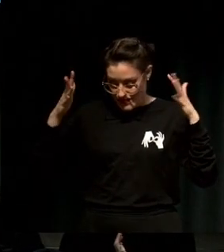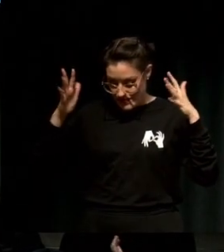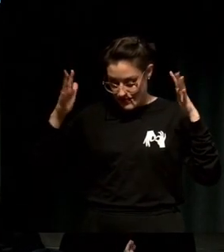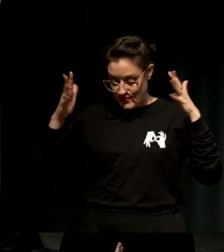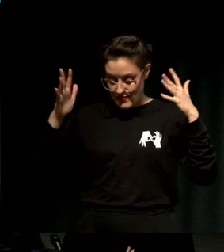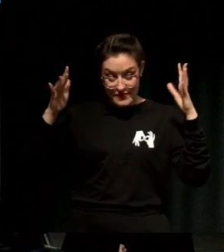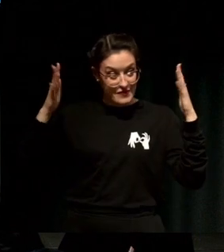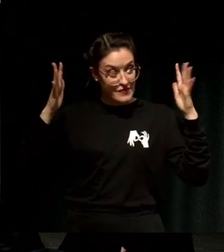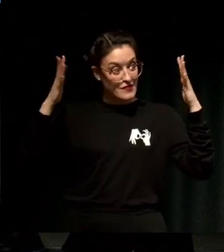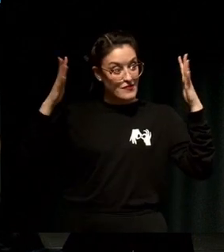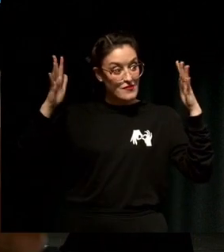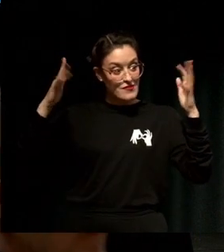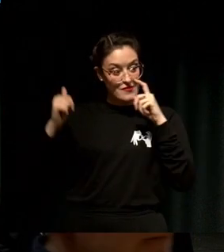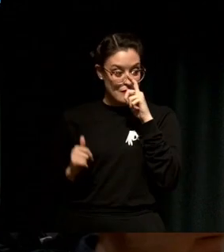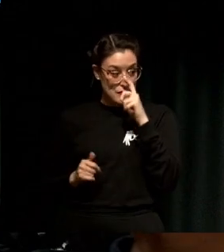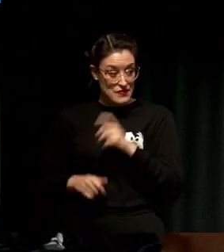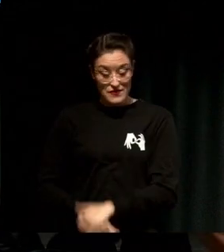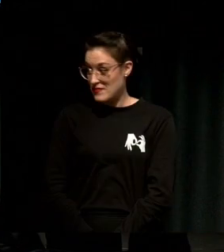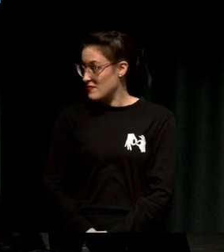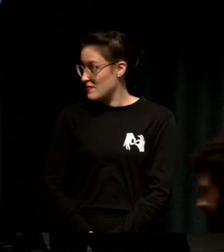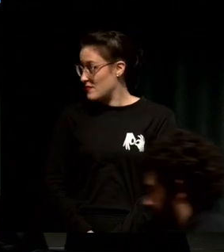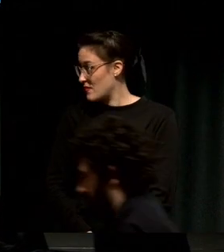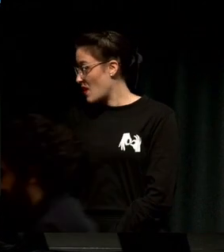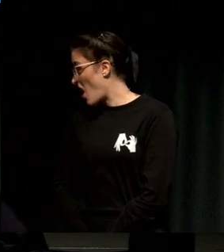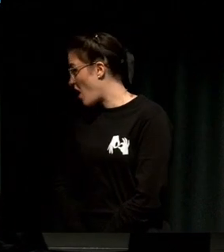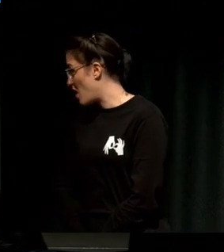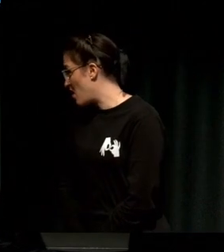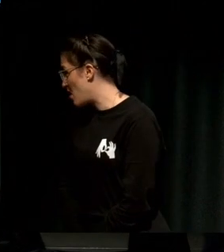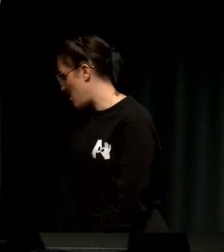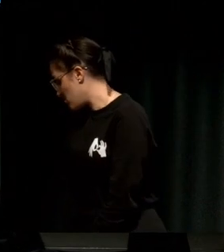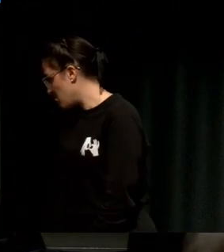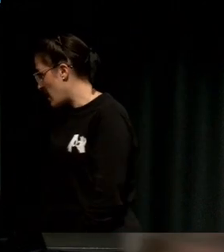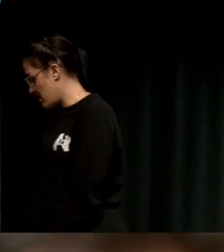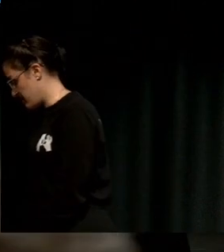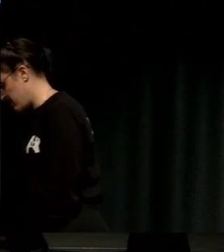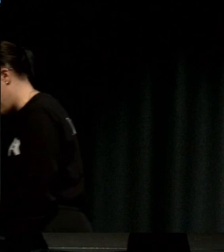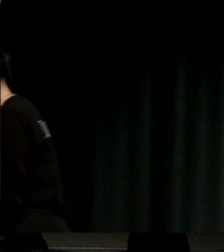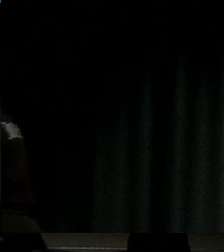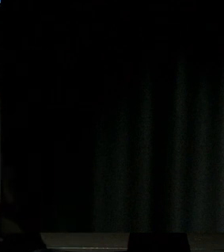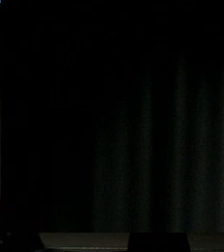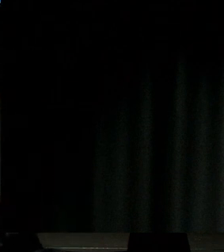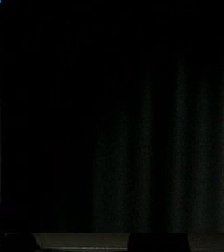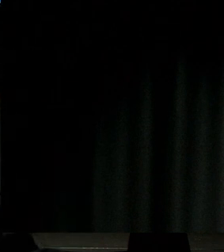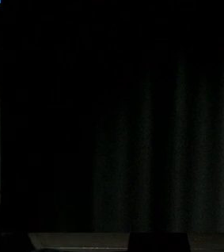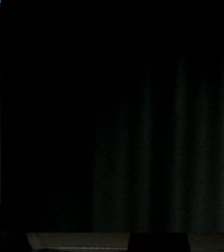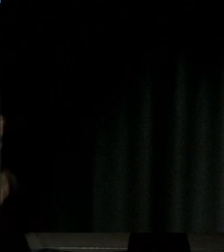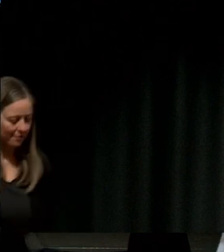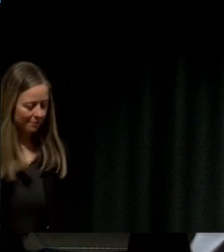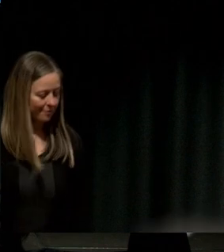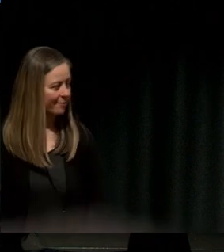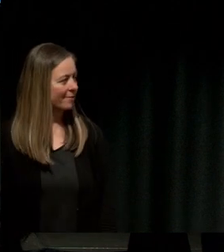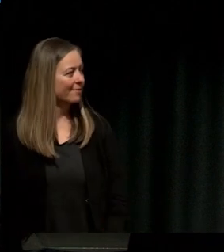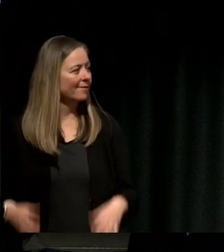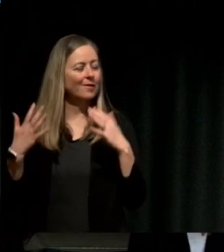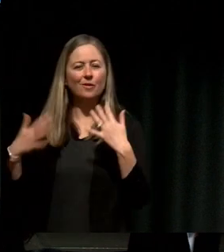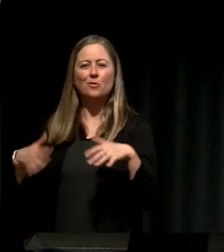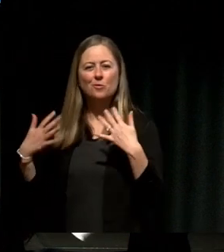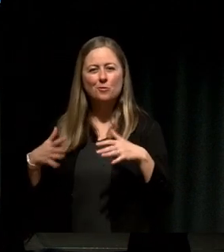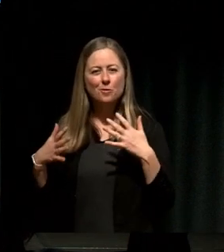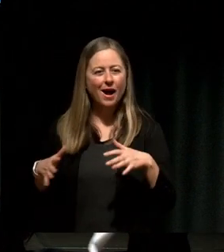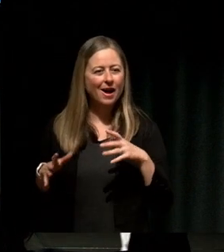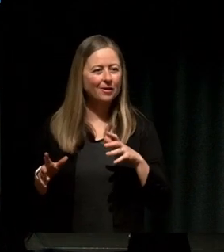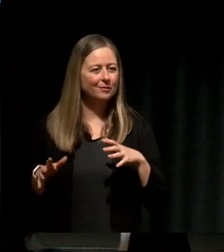Michael Lim: Wow, that was amazing thank you so much Sandeep for sharing your story.